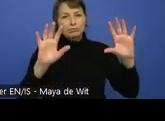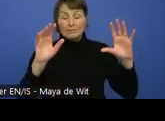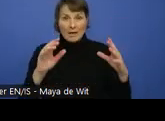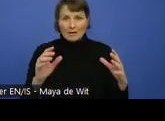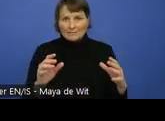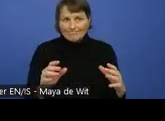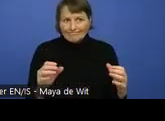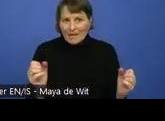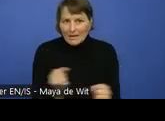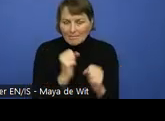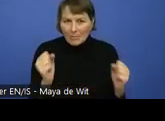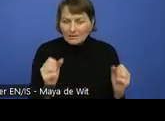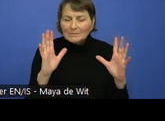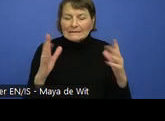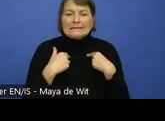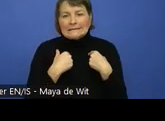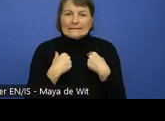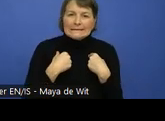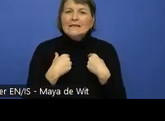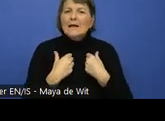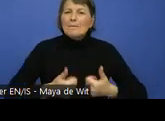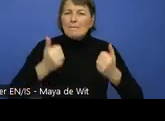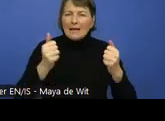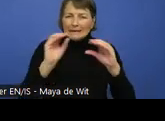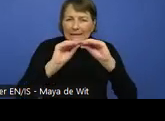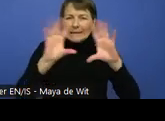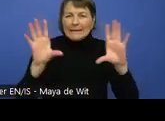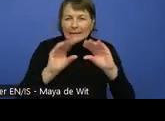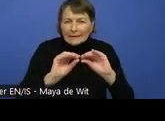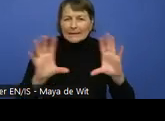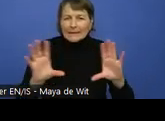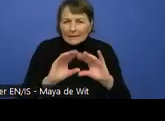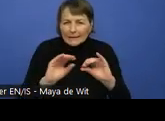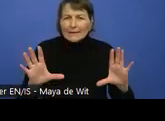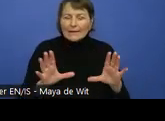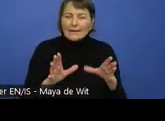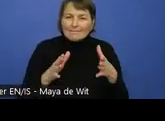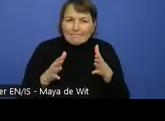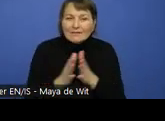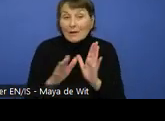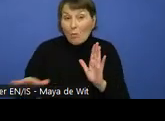And that's something that should be explained so that everyone can have the opportunity